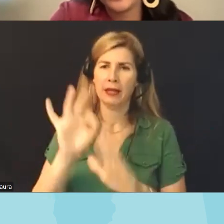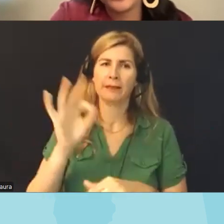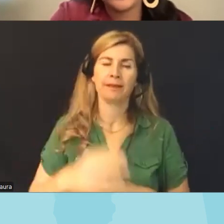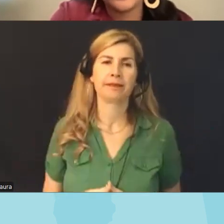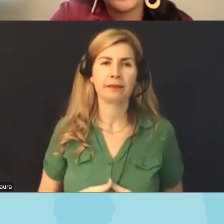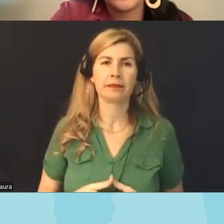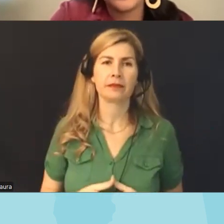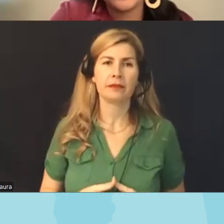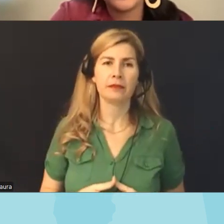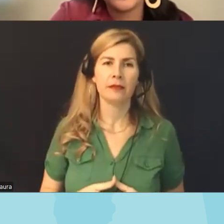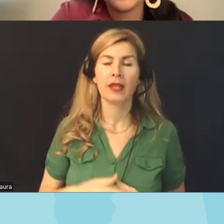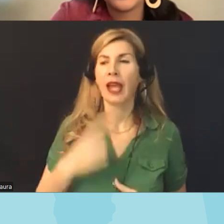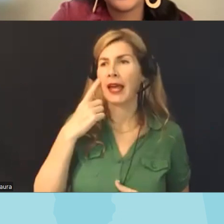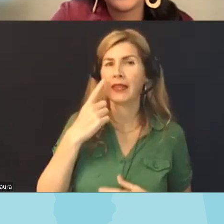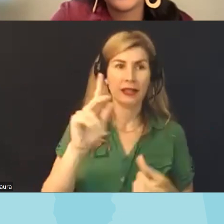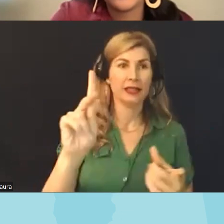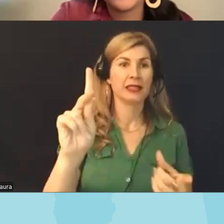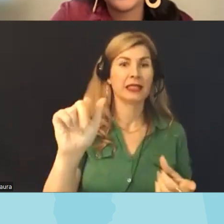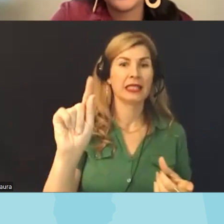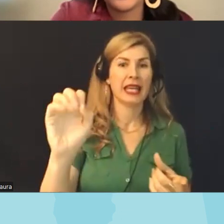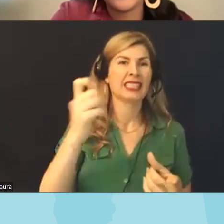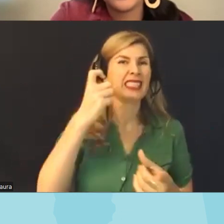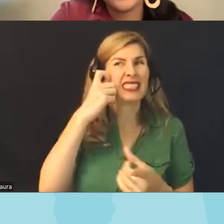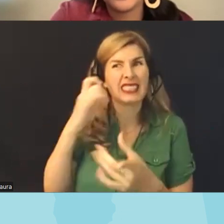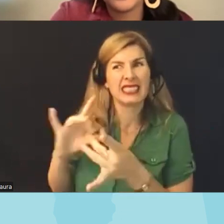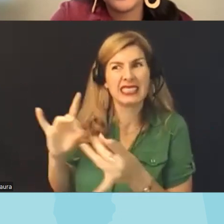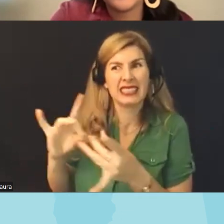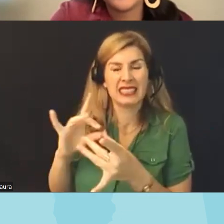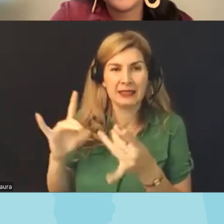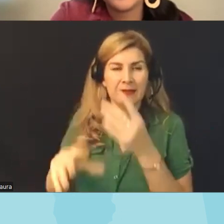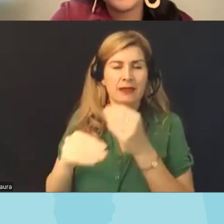goes to Katie's earlier point that we don't want them to do this in the dark and that's exactly